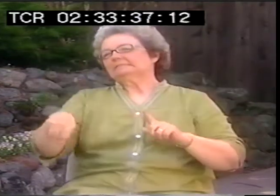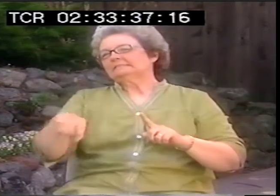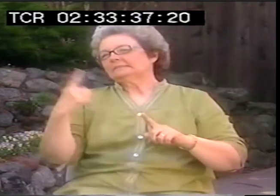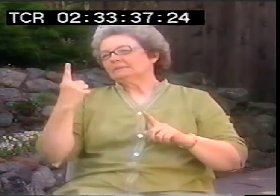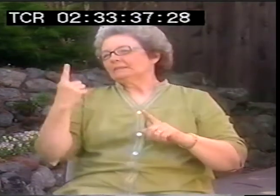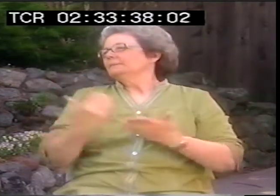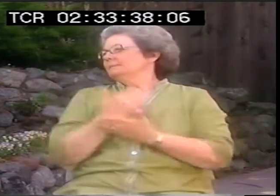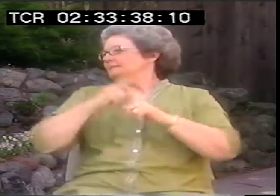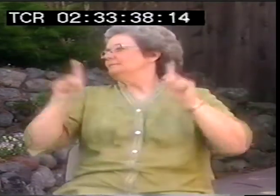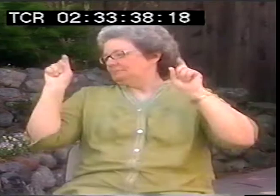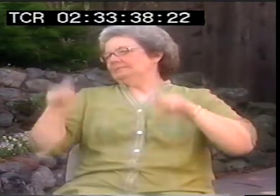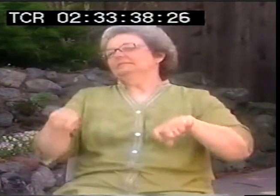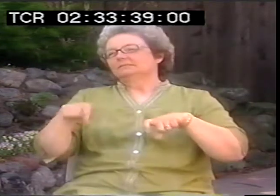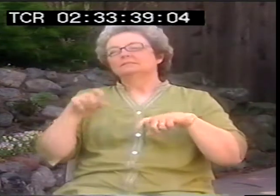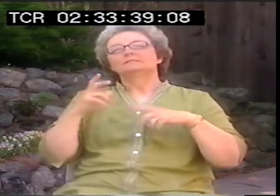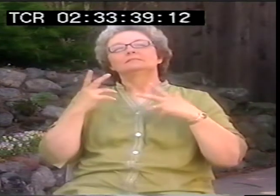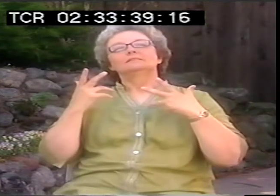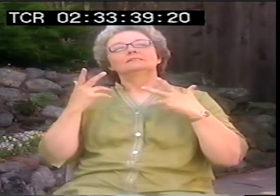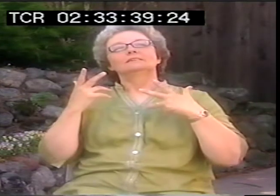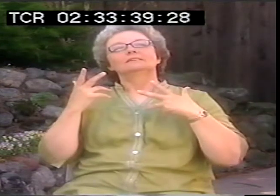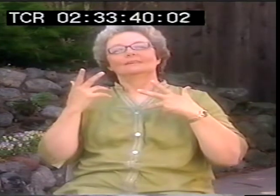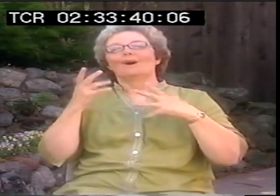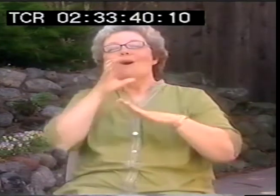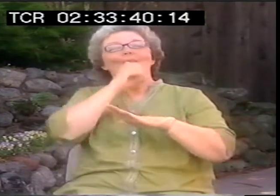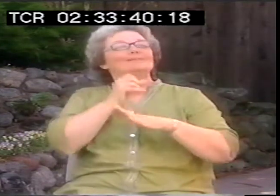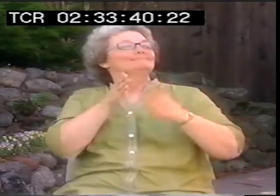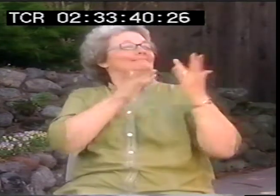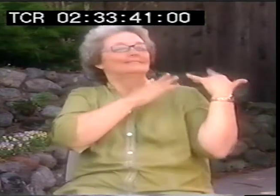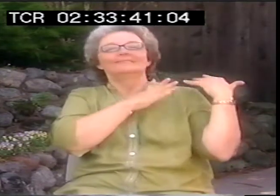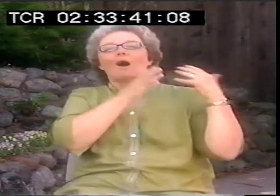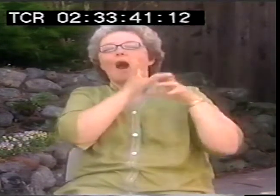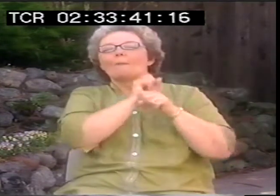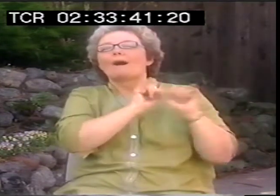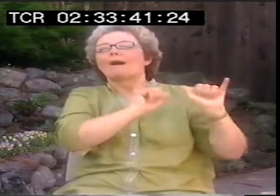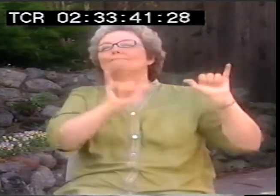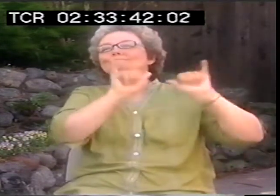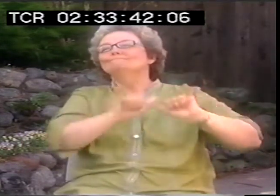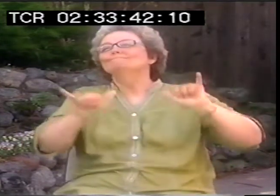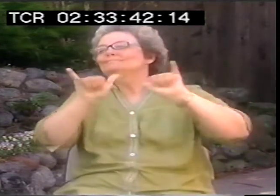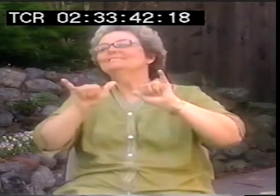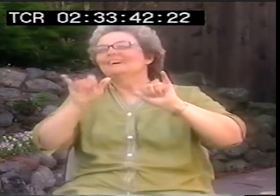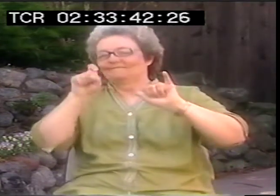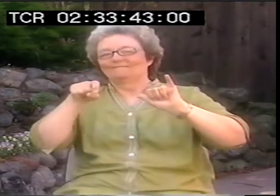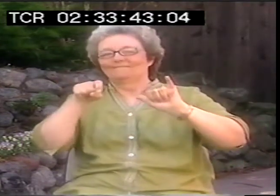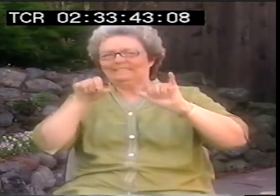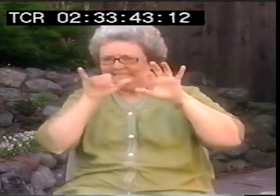There has to be something new that comes down the road. All the old ways of being and the ways